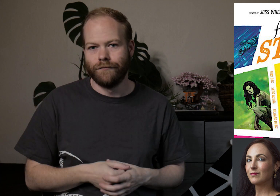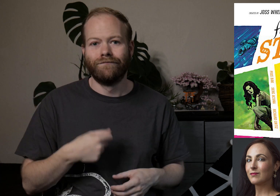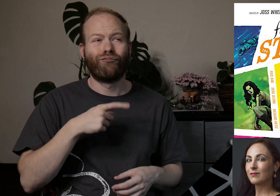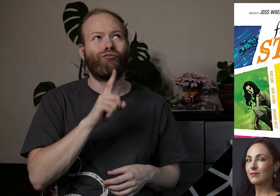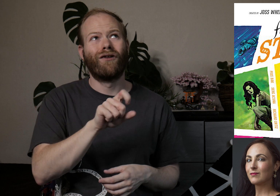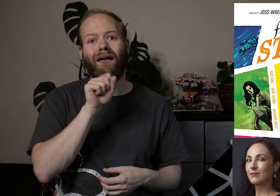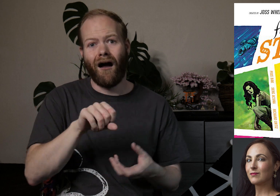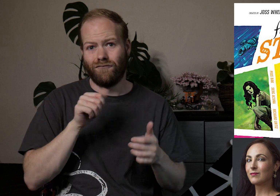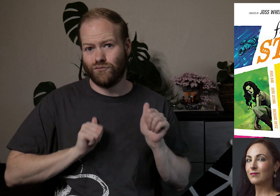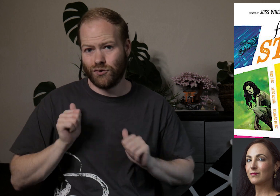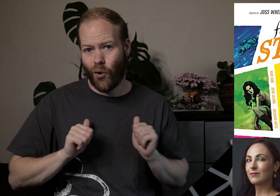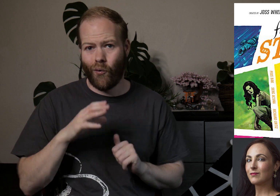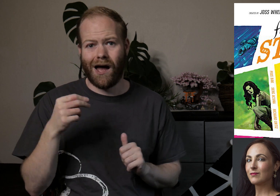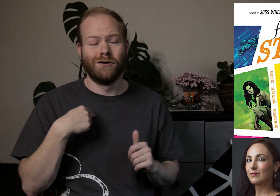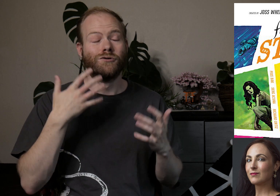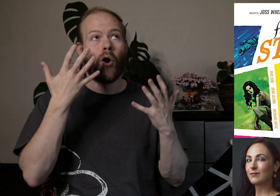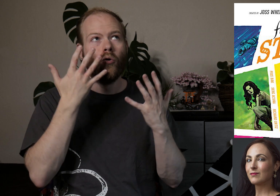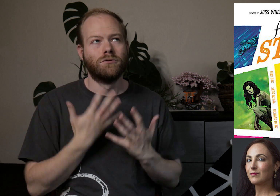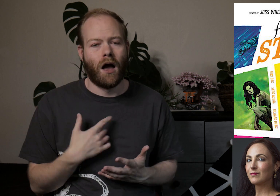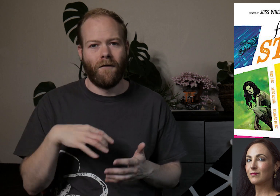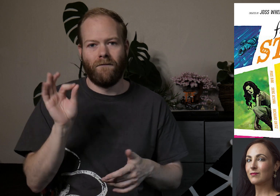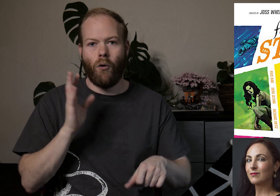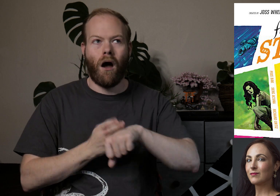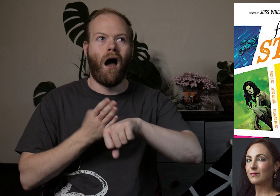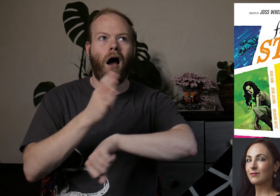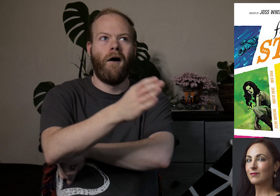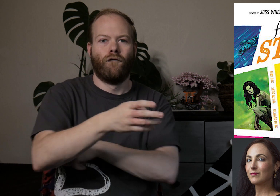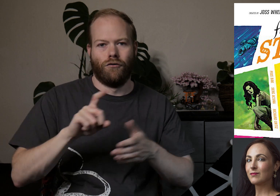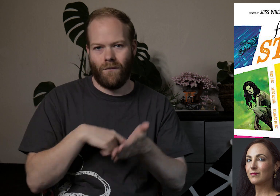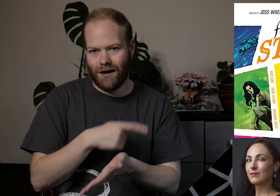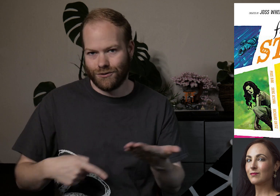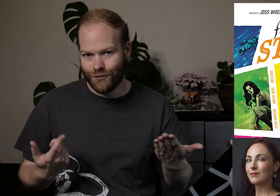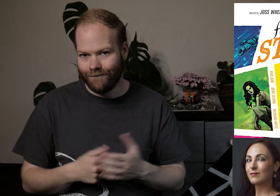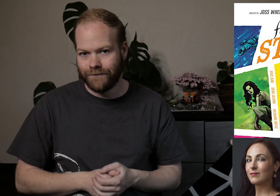I really love the show, and was so sad that I found it well after it was canceled.